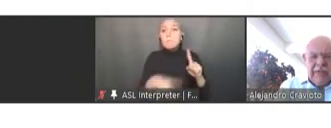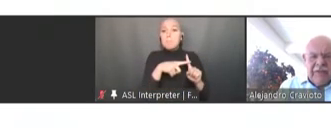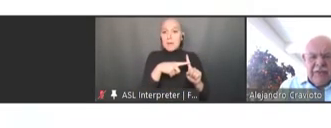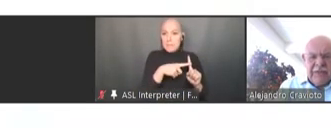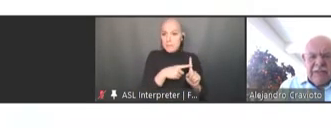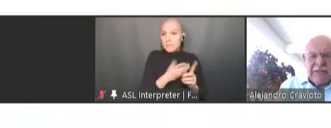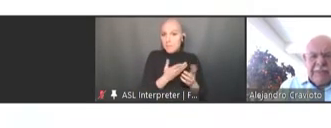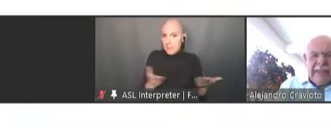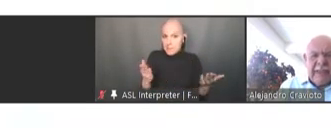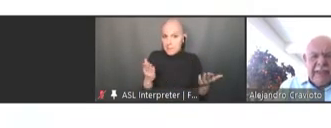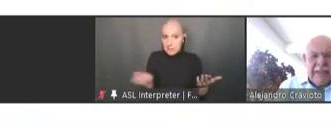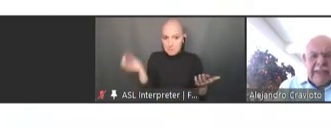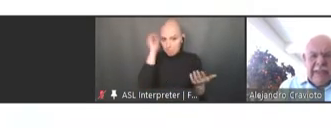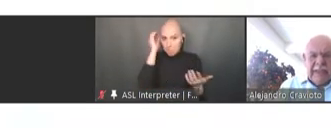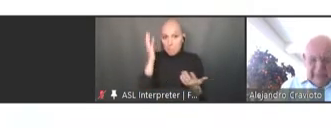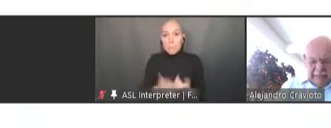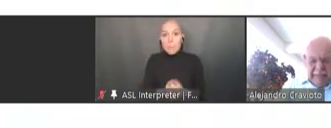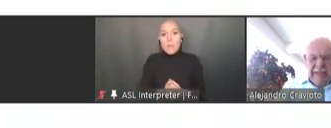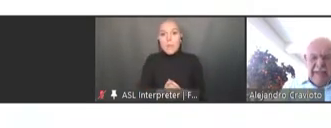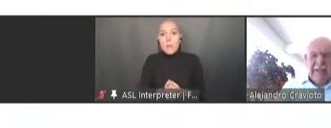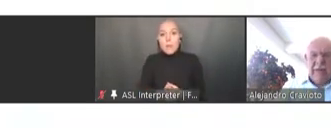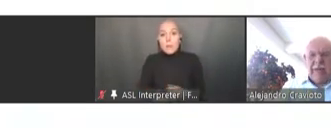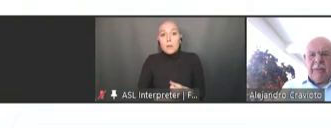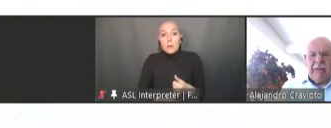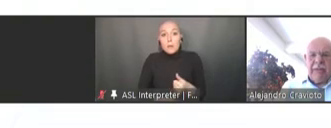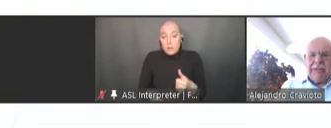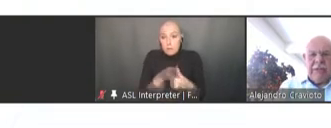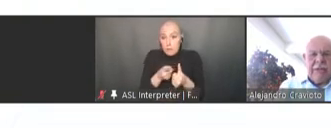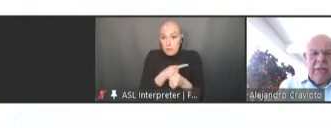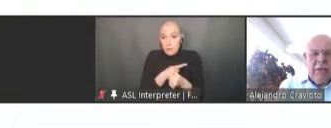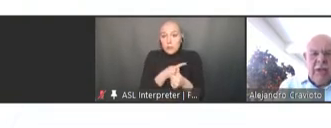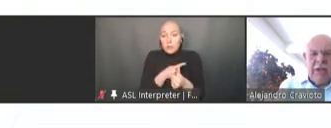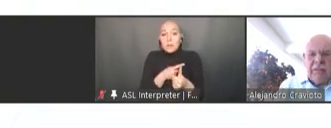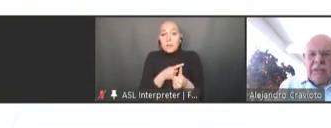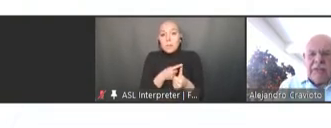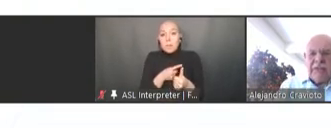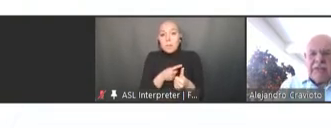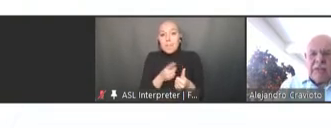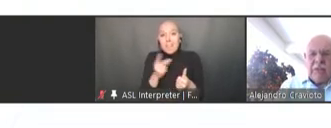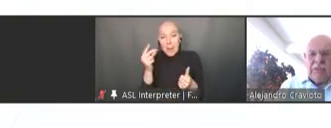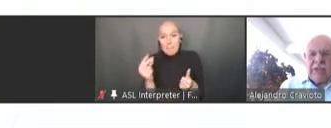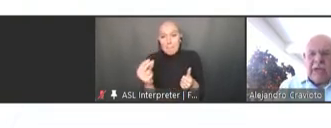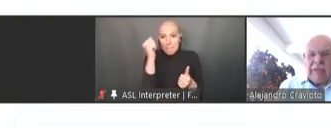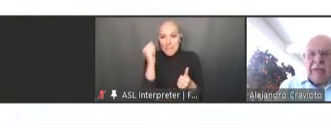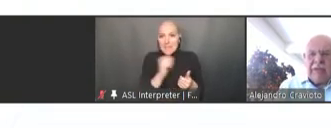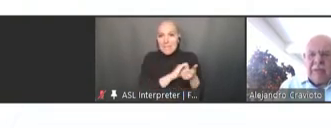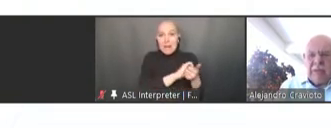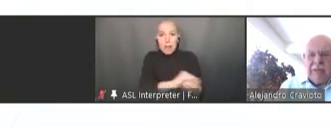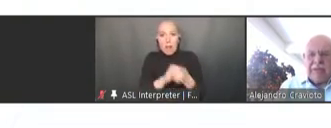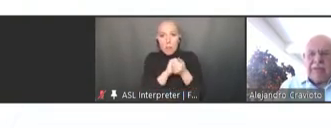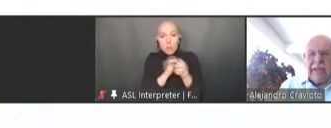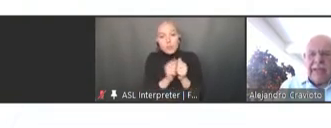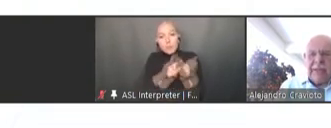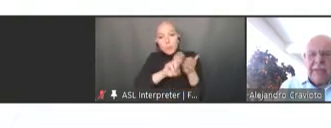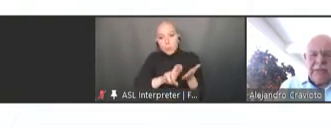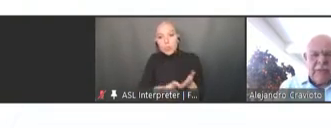The first has been the immediate collaboration of research groups around the world to try to